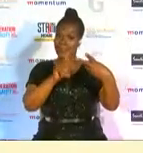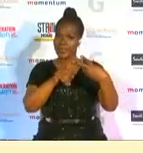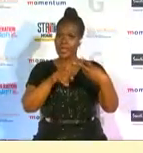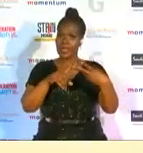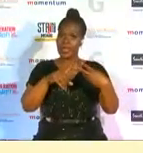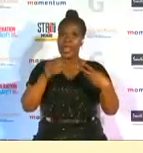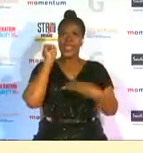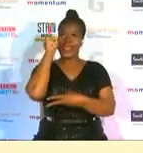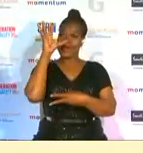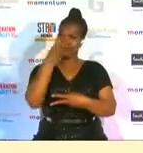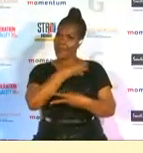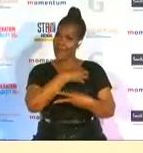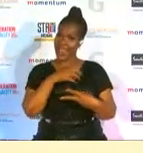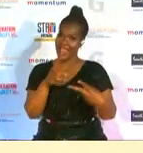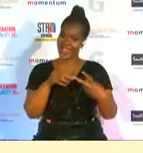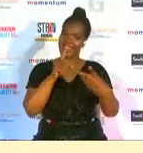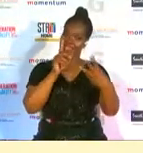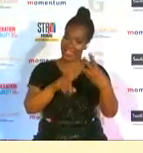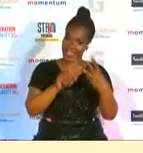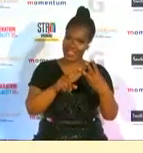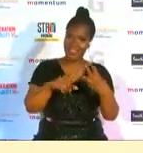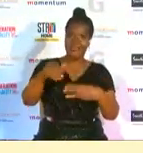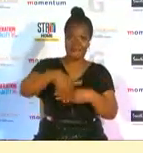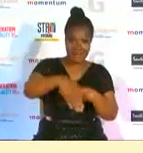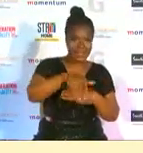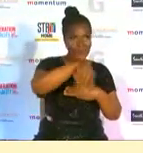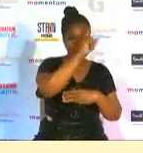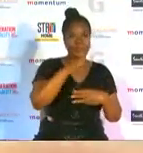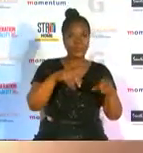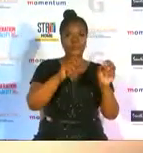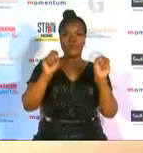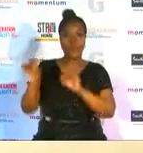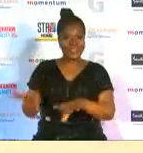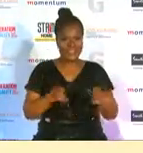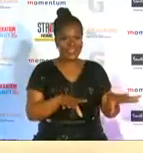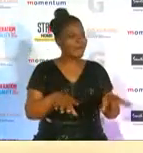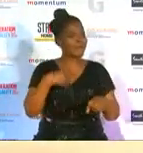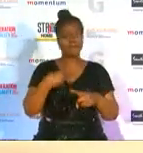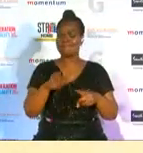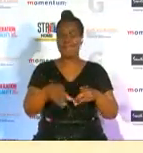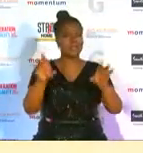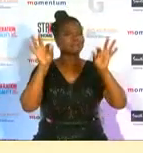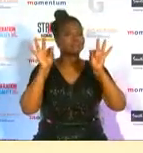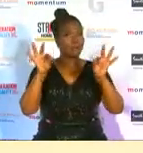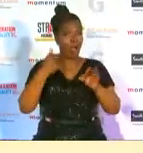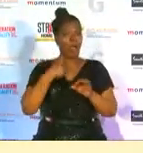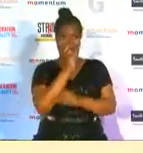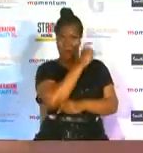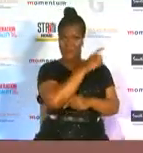cricket also qualifying and going to australia and they played very well and i was there to support them but also